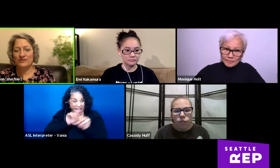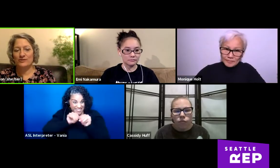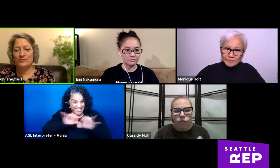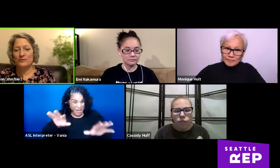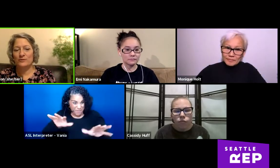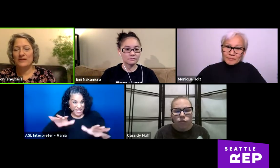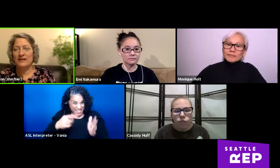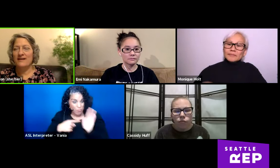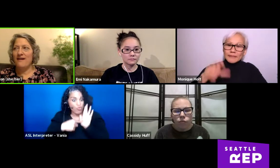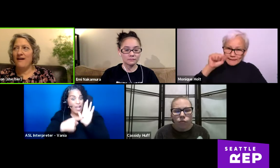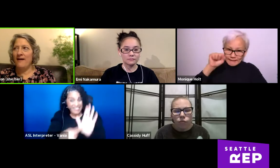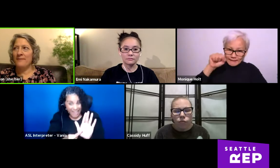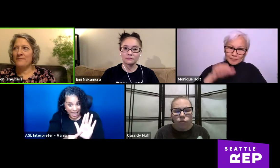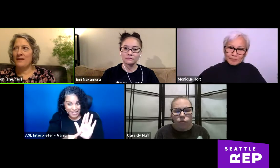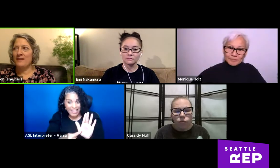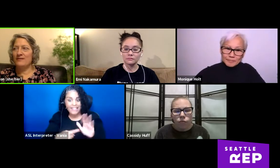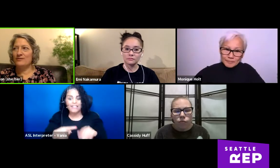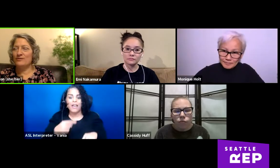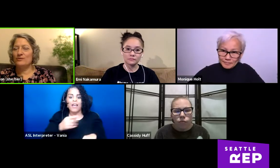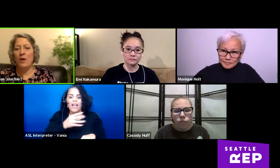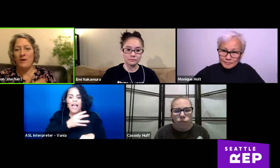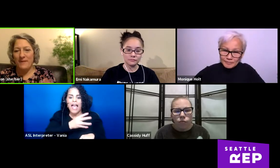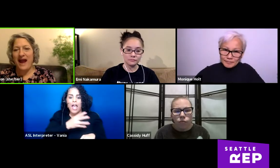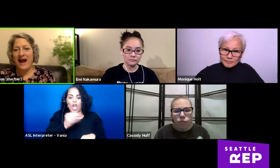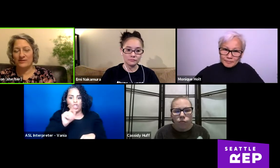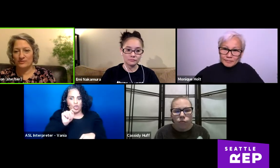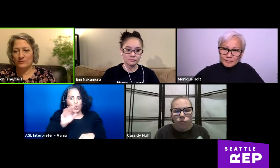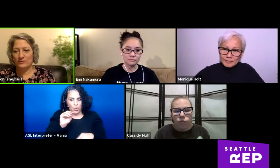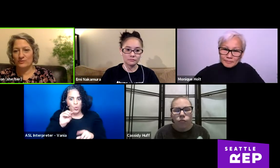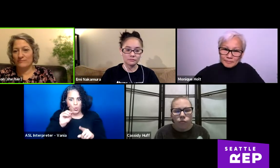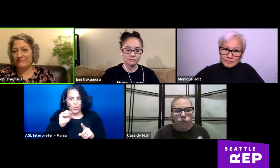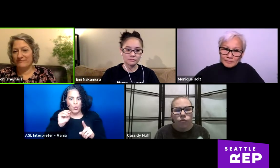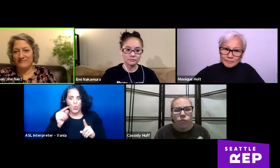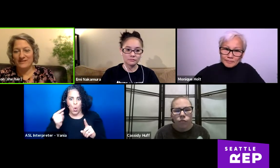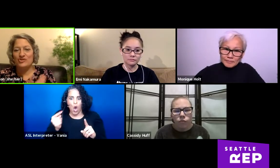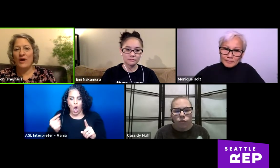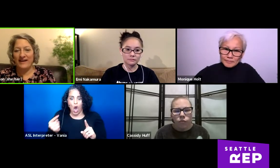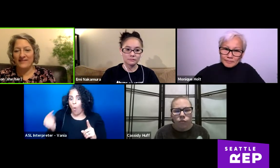to going back to enjoying arts and culture?